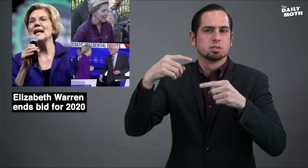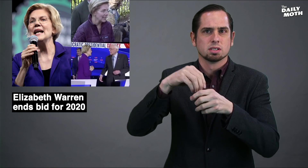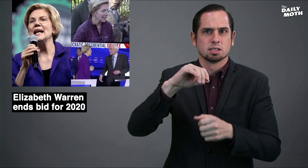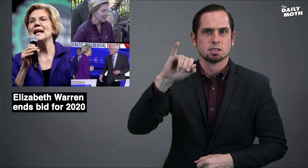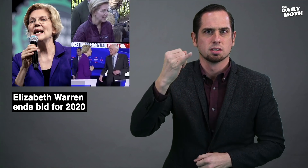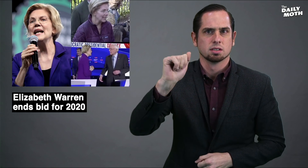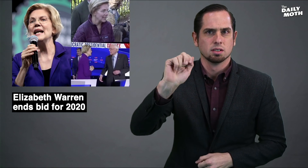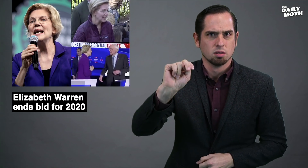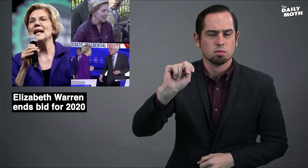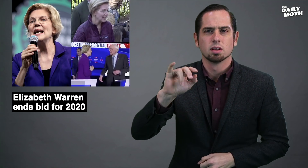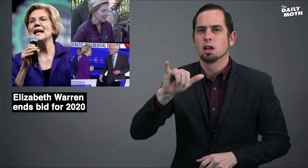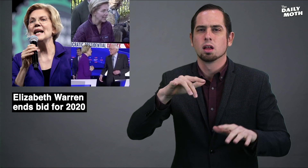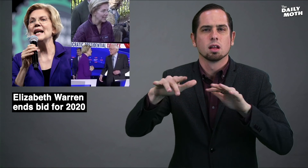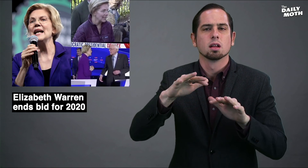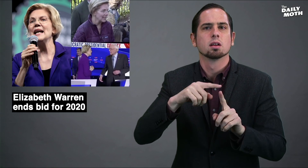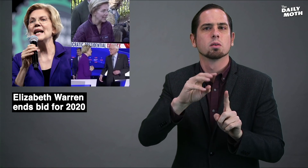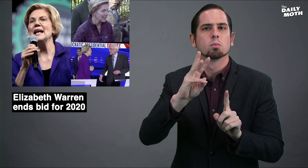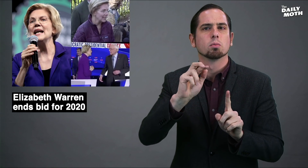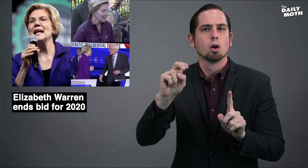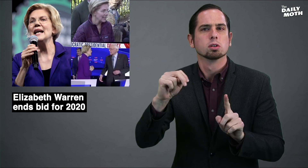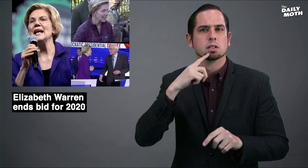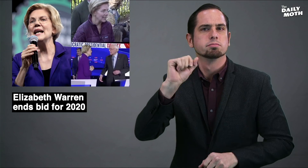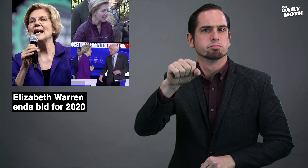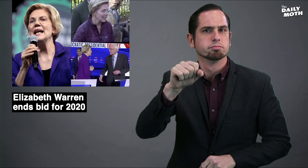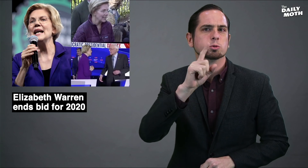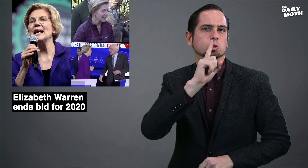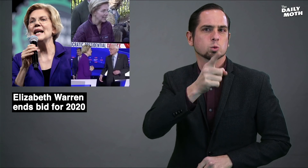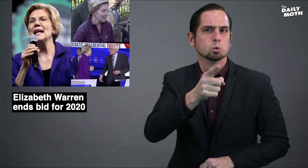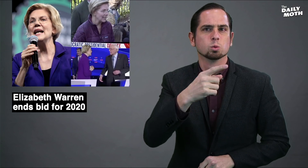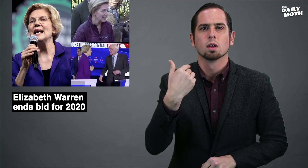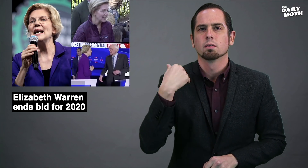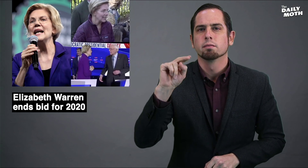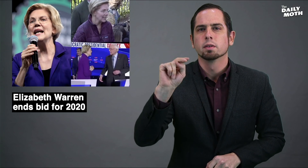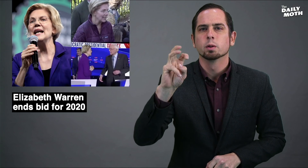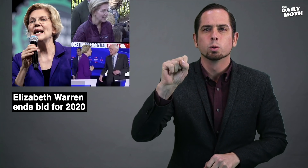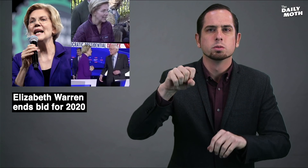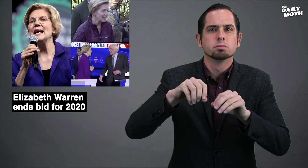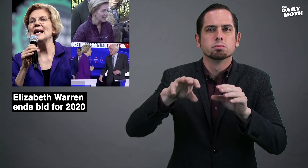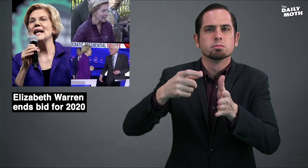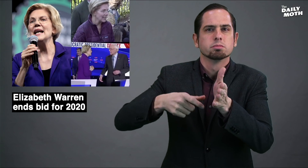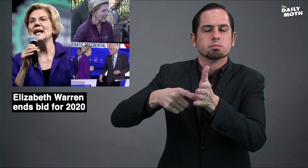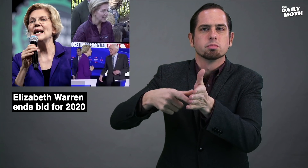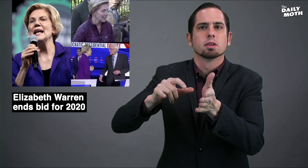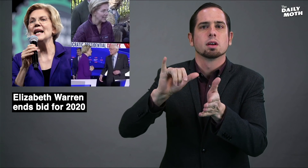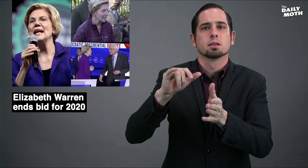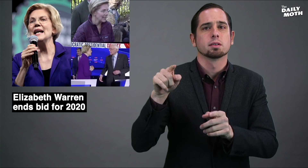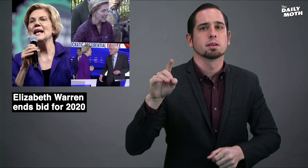a controversy in January when Warren confirmed news reports